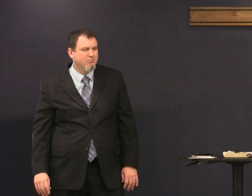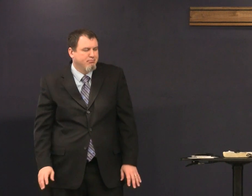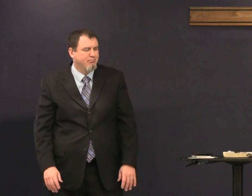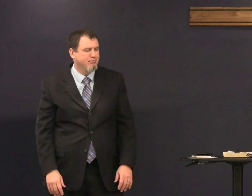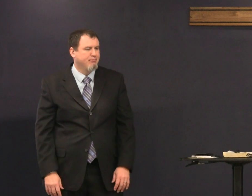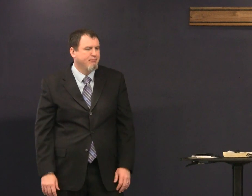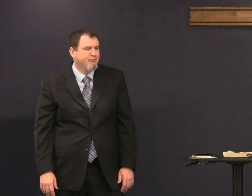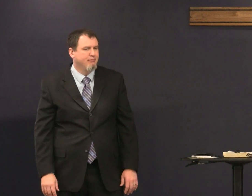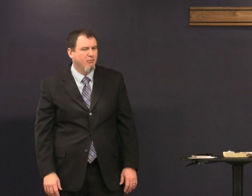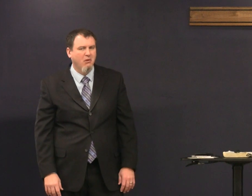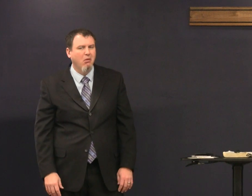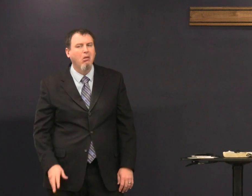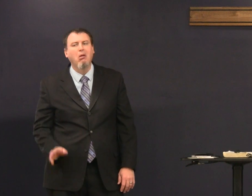and we think it's no big deal